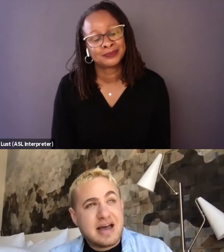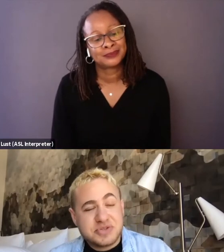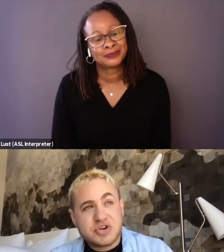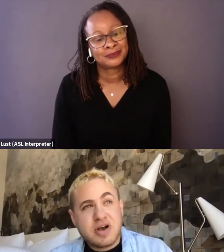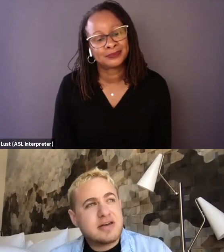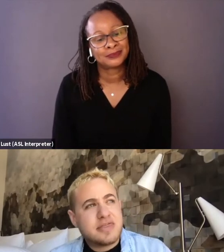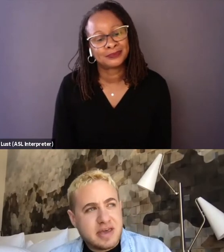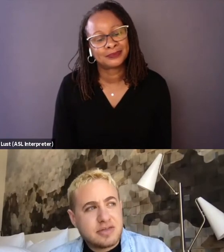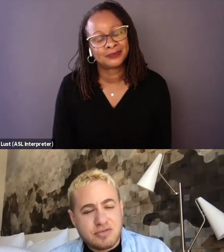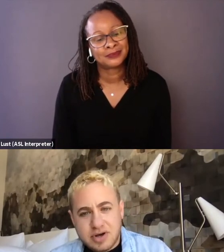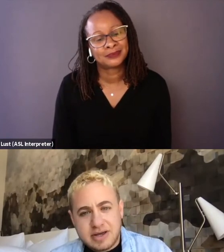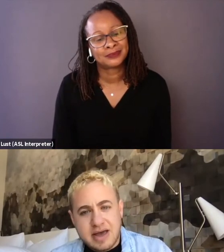I was trying to think through it,